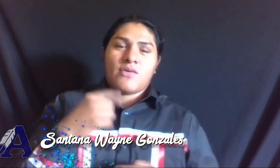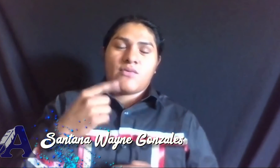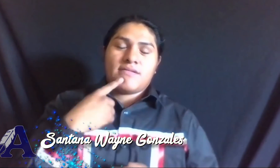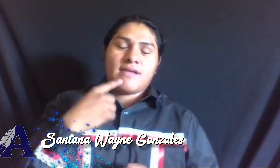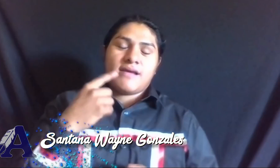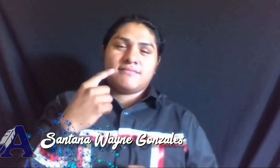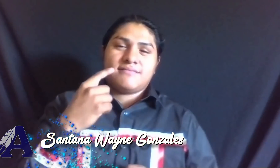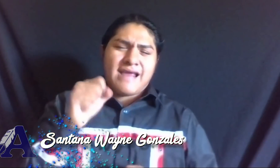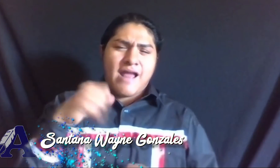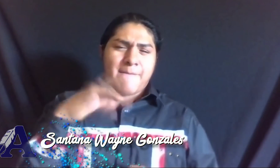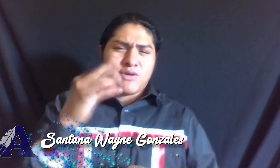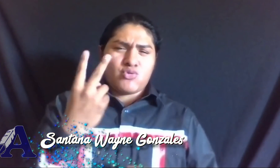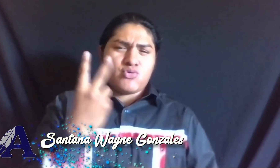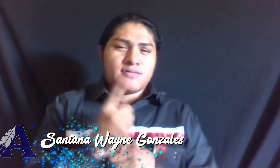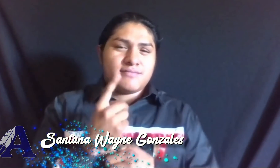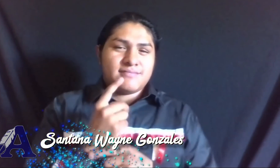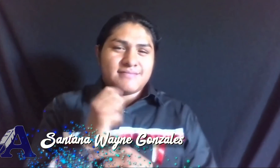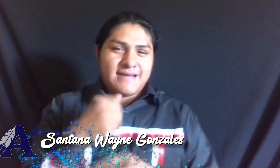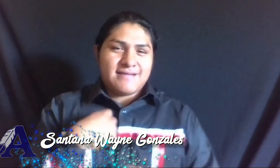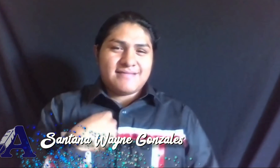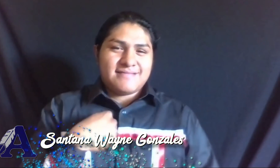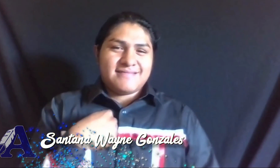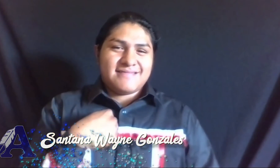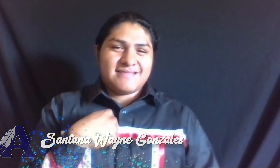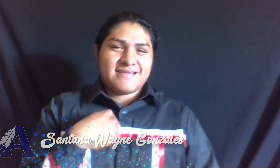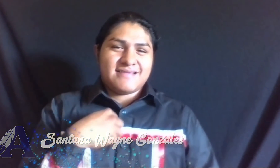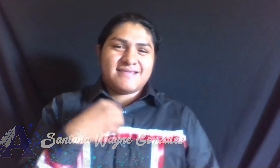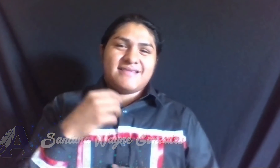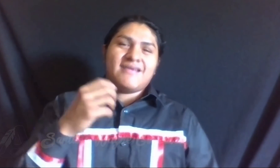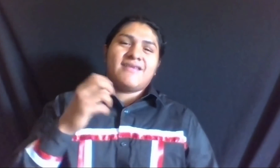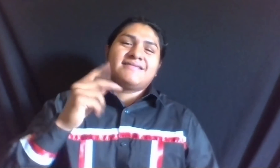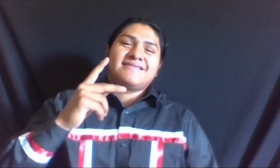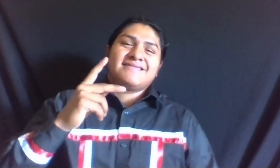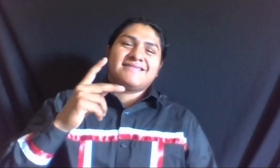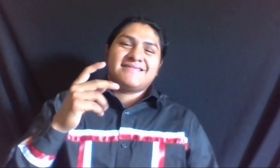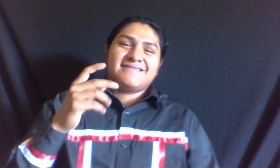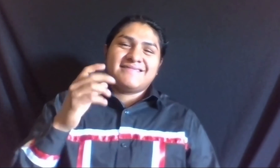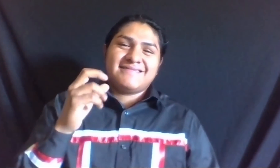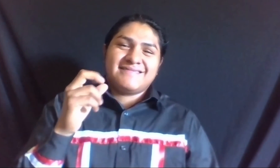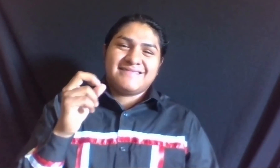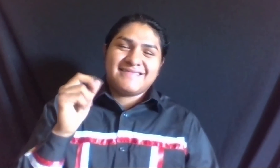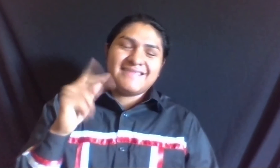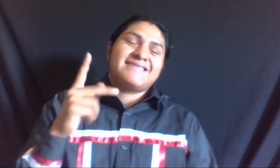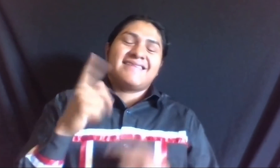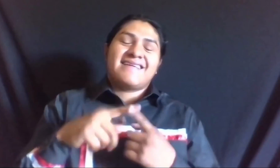I WOULD SAY I CAN PICK TWO? CAN I PICK TWO, RIGHT? OKAY